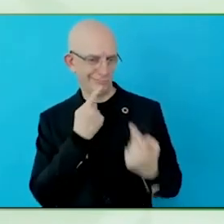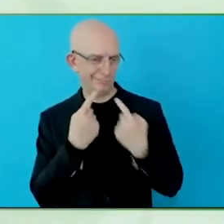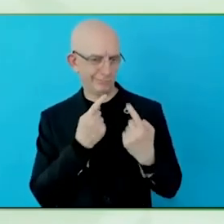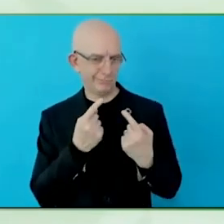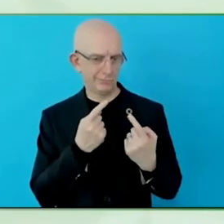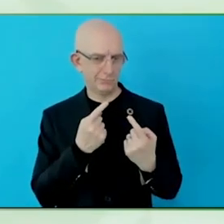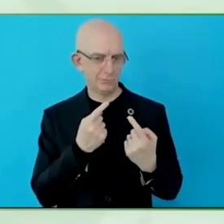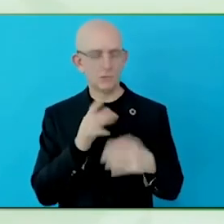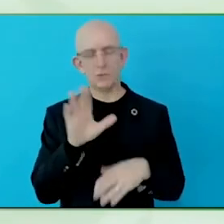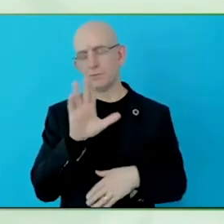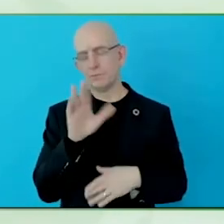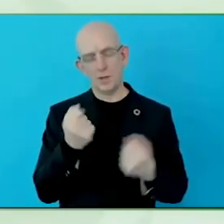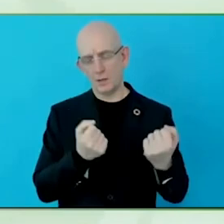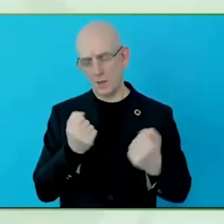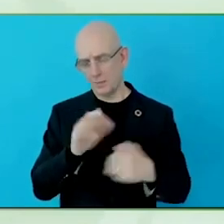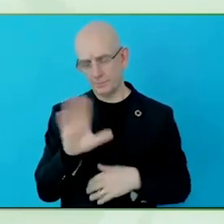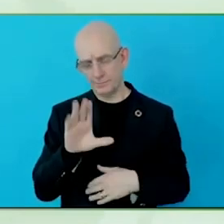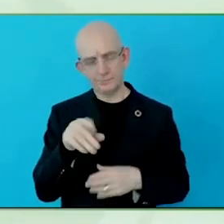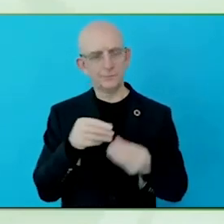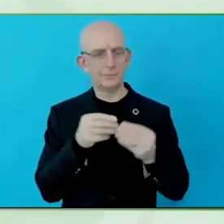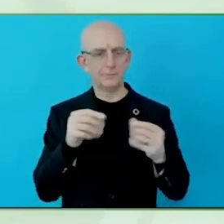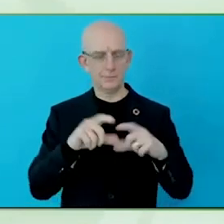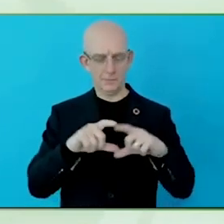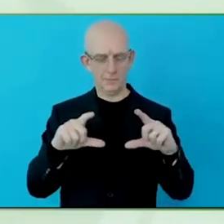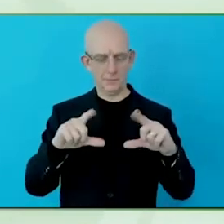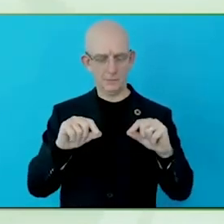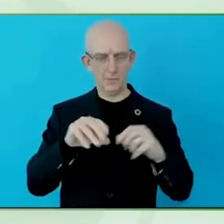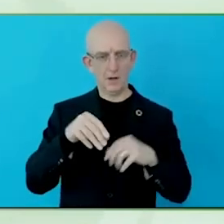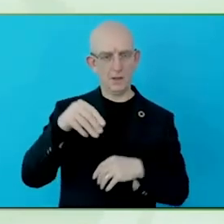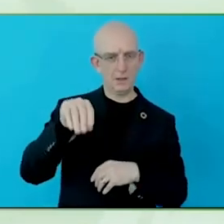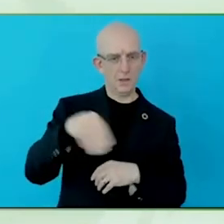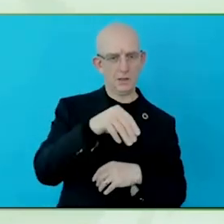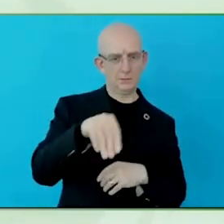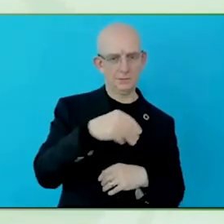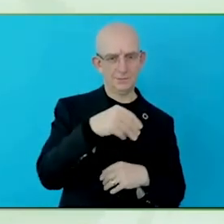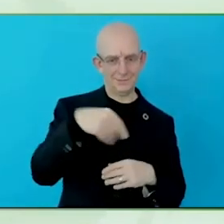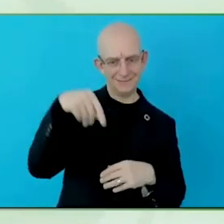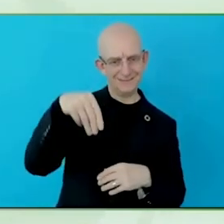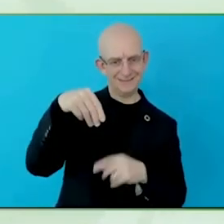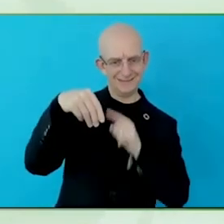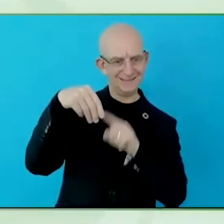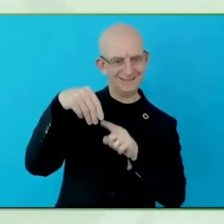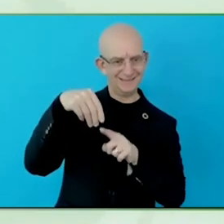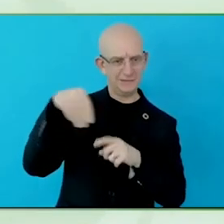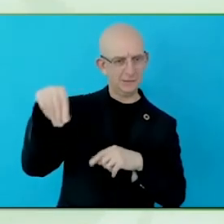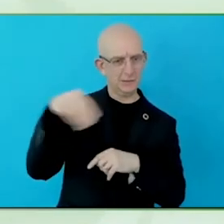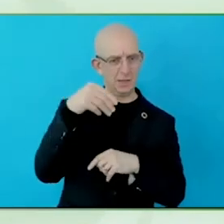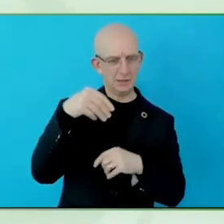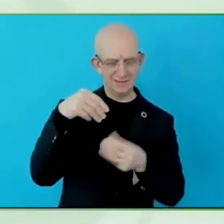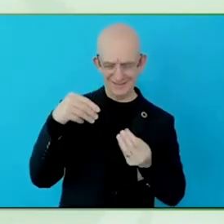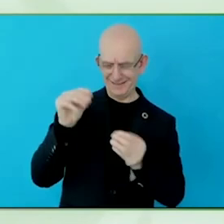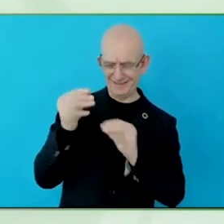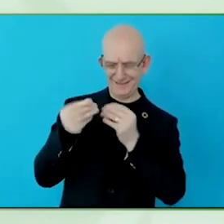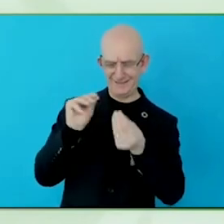and in a very rare time, because we launch these cards during COVID,